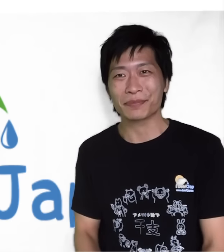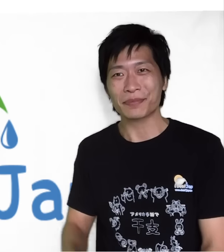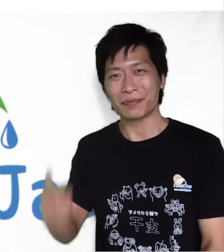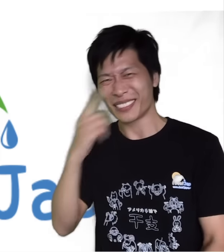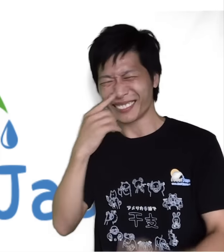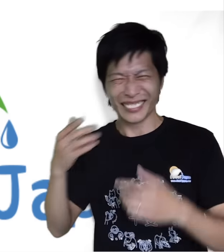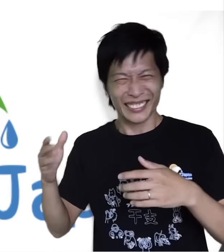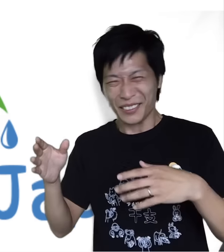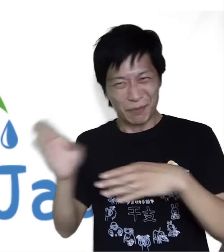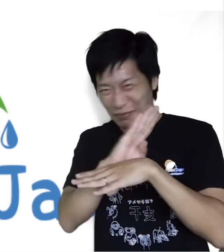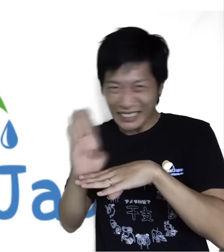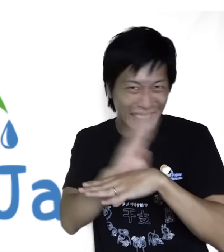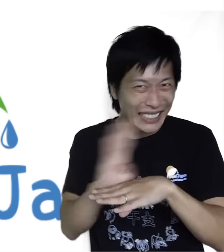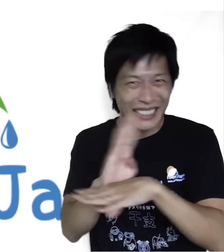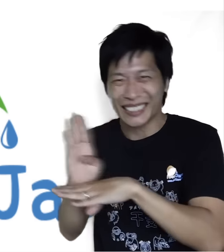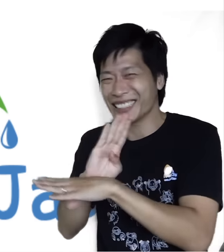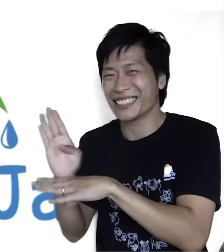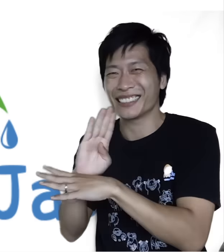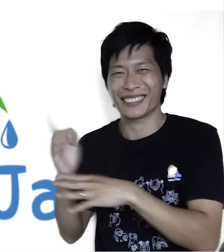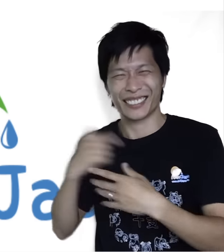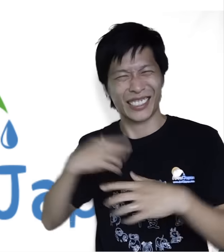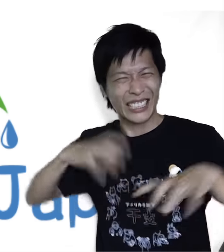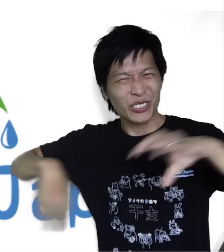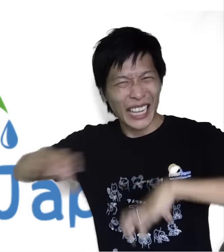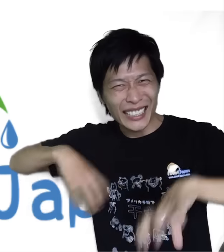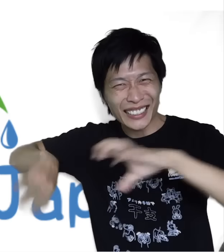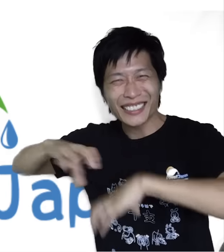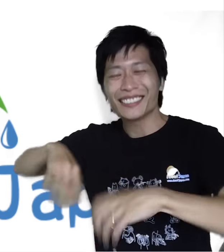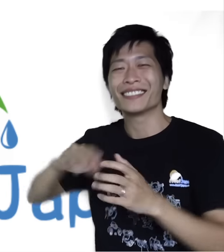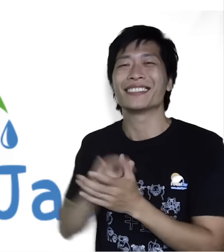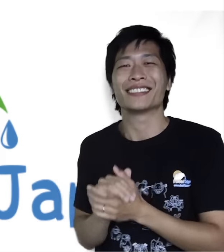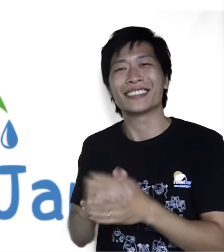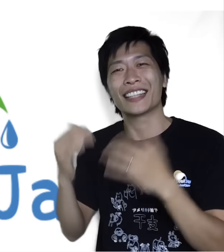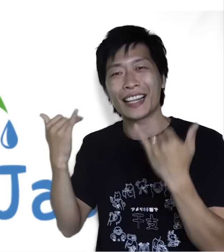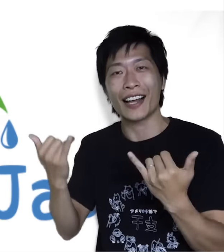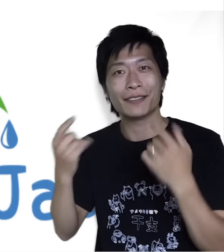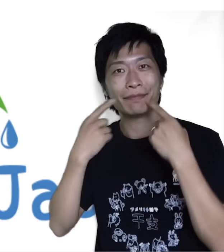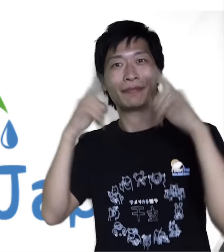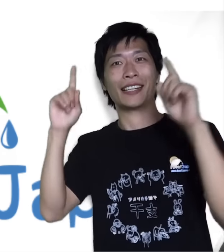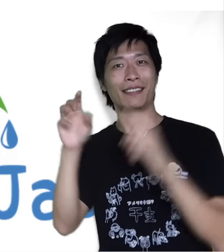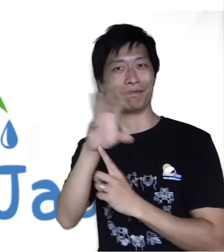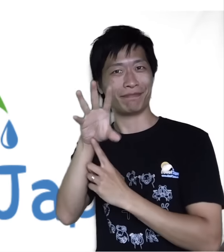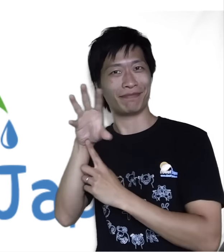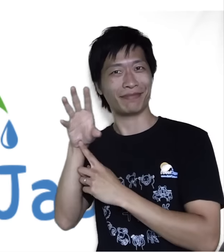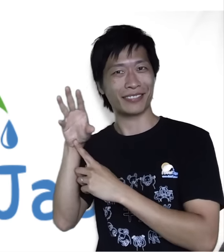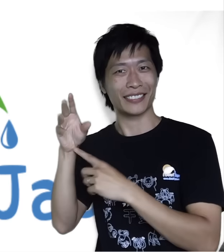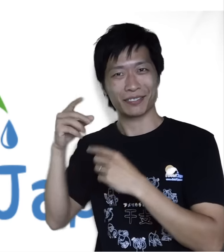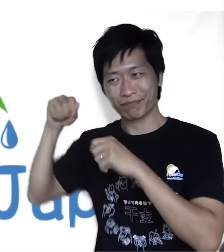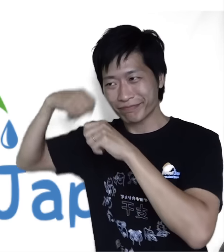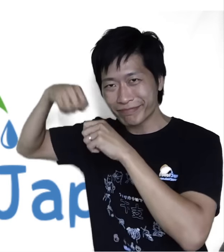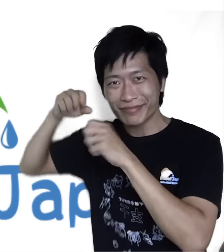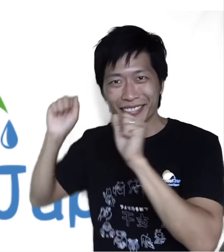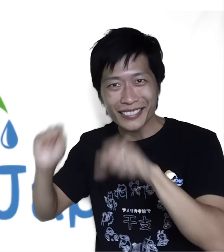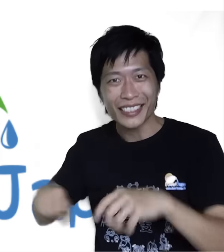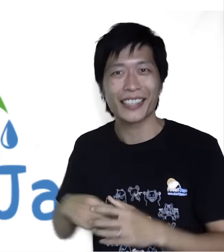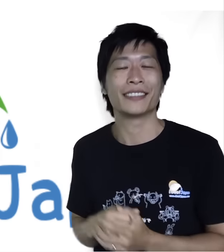I’ve been busy, but finally I made a video now. 最近忙しいです。今日新しいビデオを作りました。